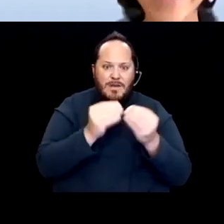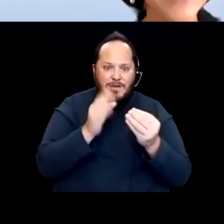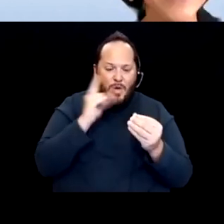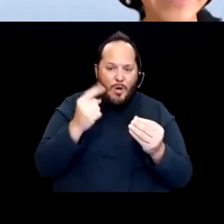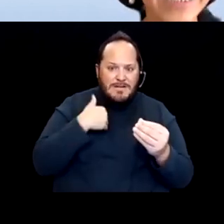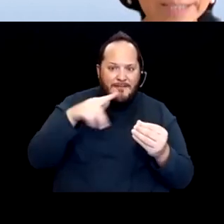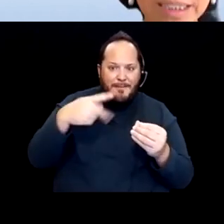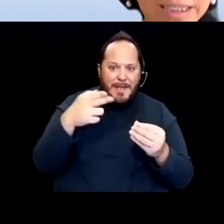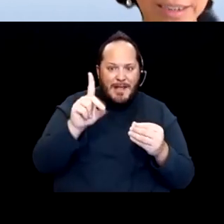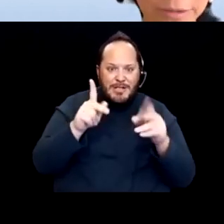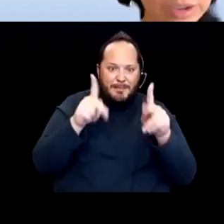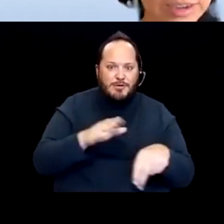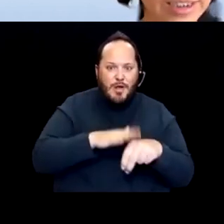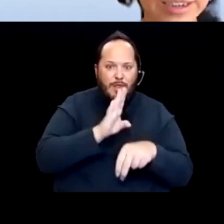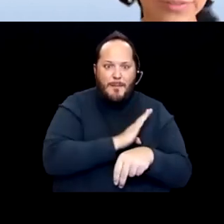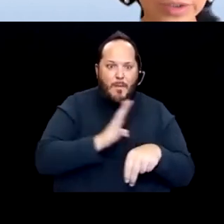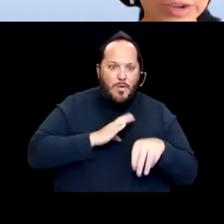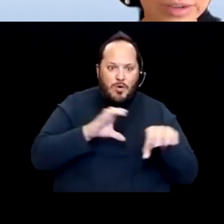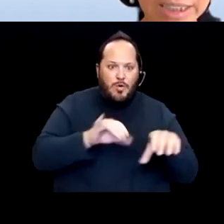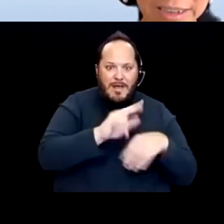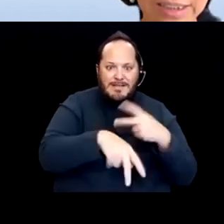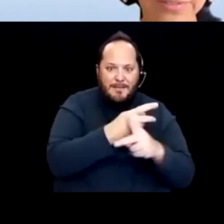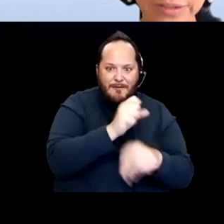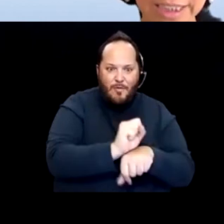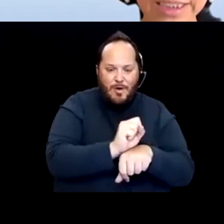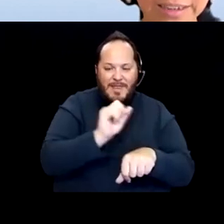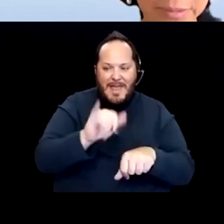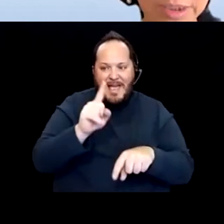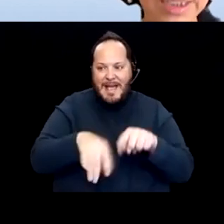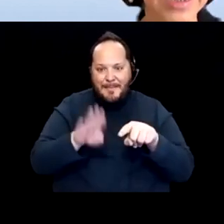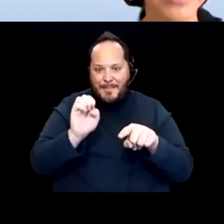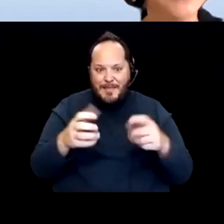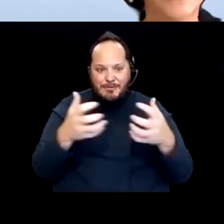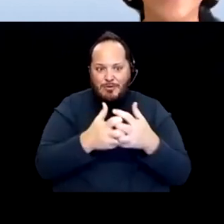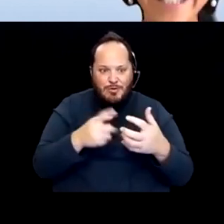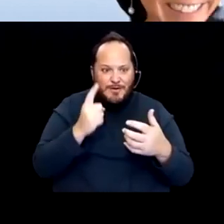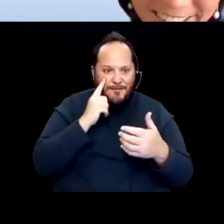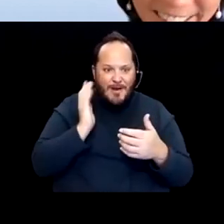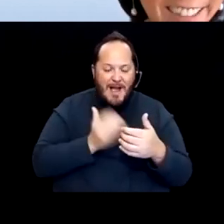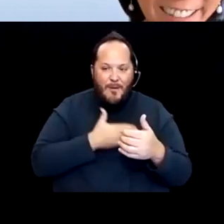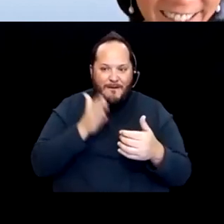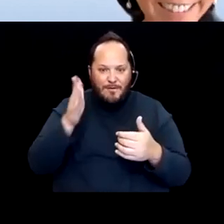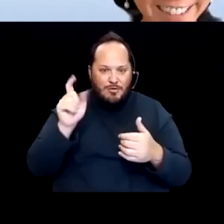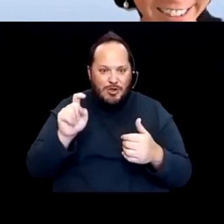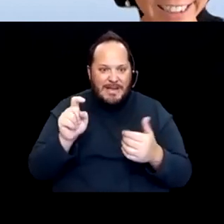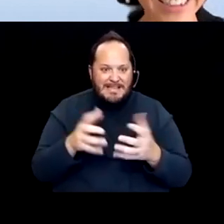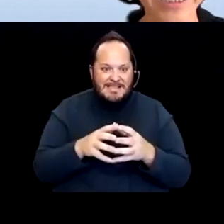That's that can't be the solution to future needs for data in emergency. This has got to change.